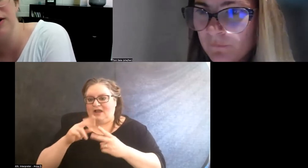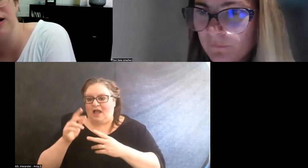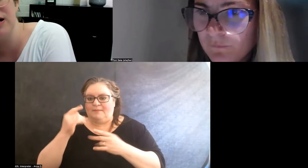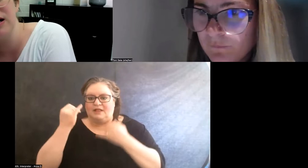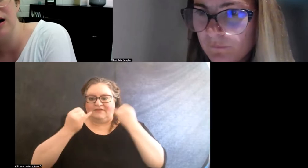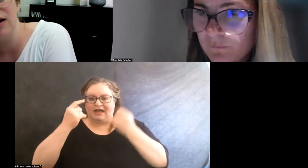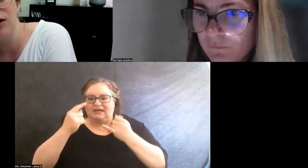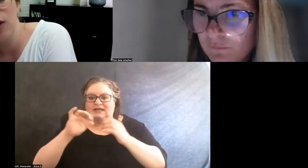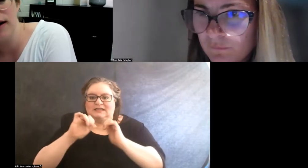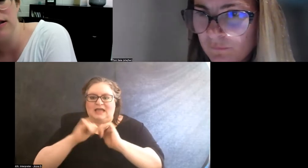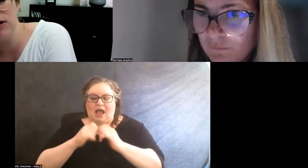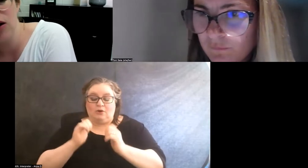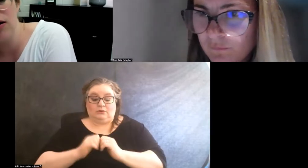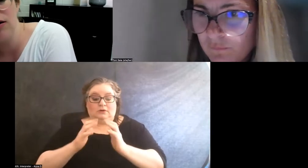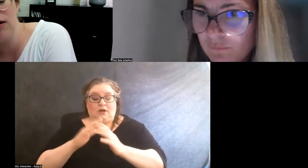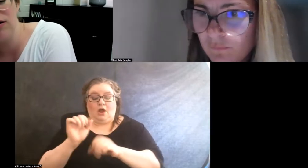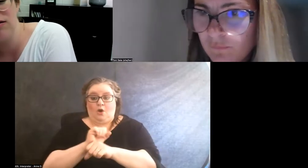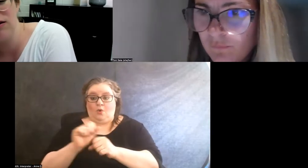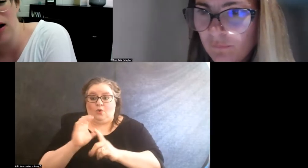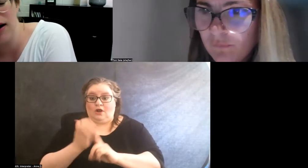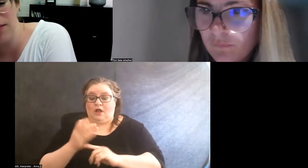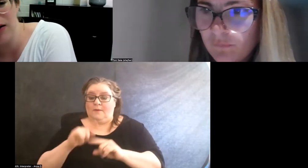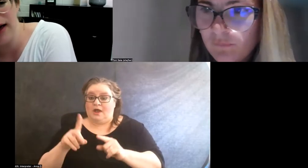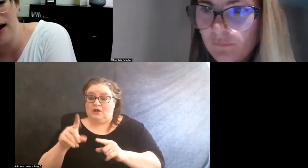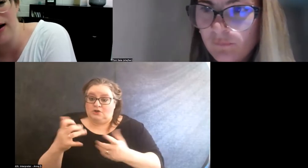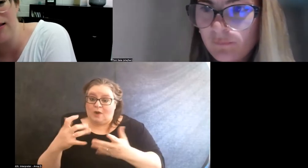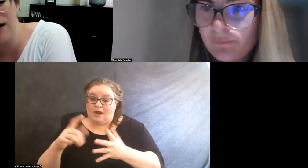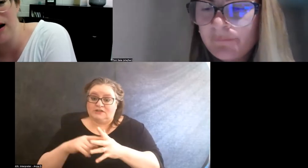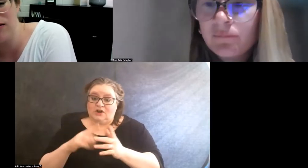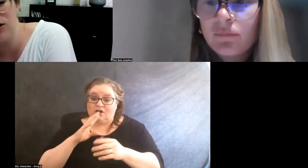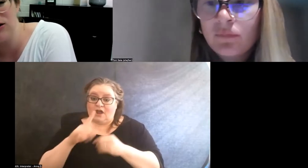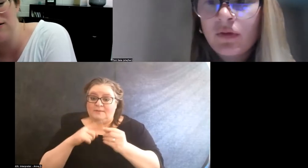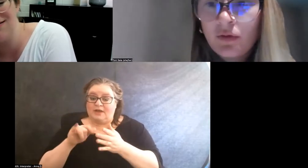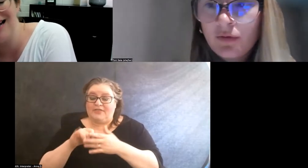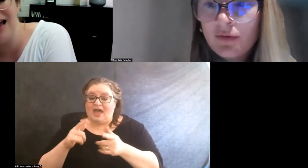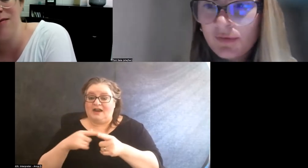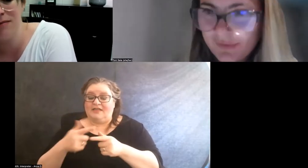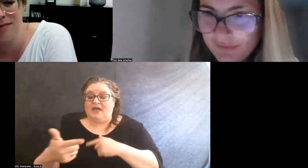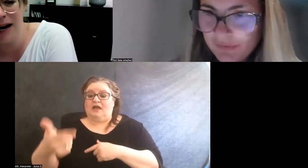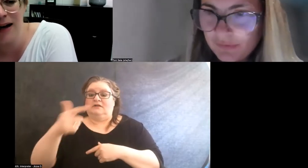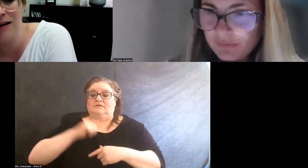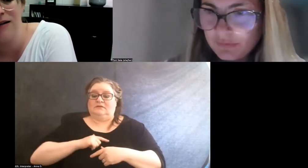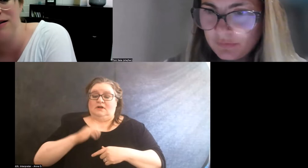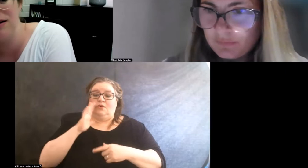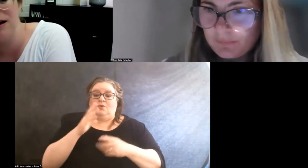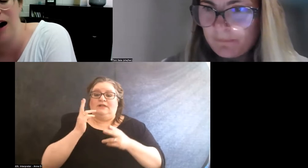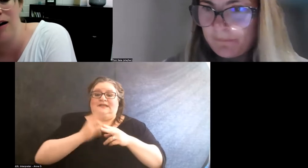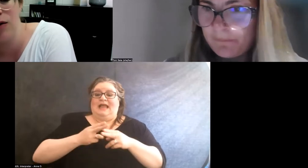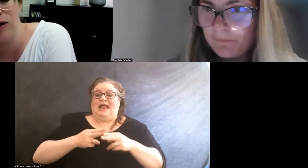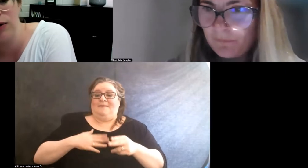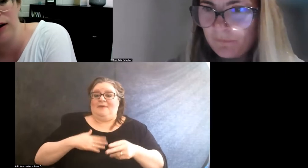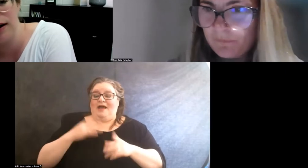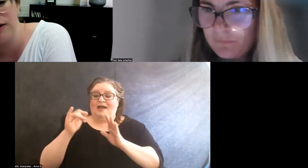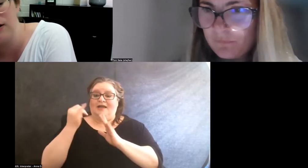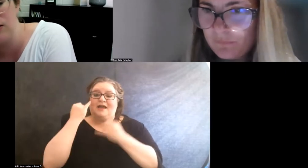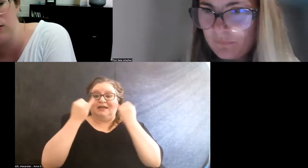but do you wanna start talking about that and then I'll just name my idea, then not go into a lot of details